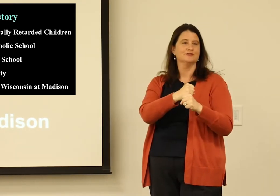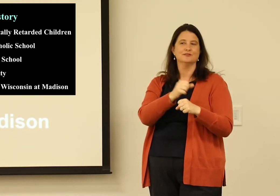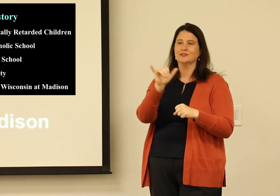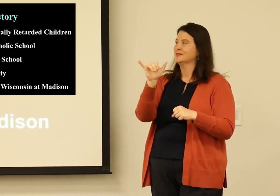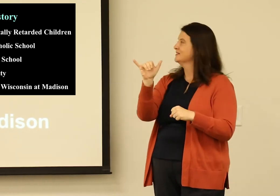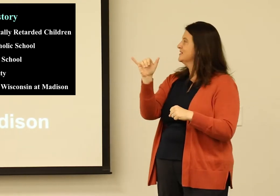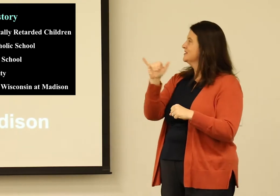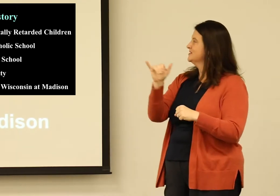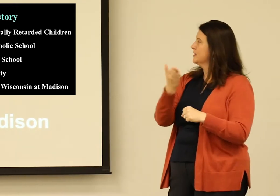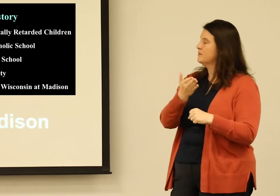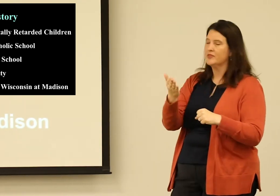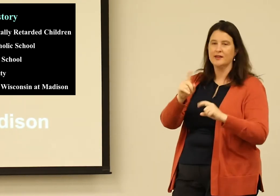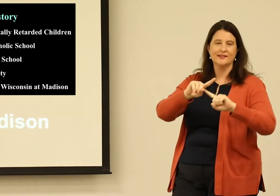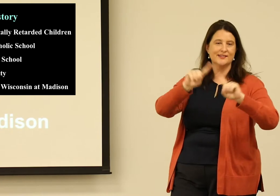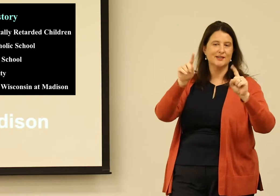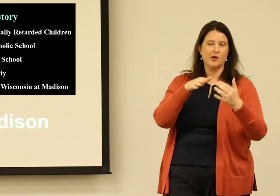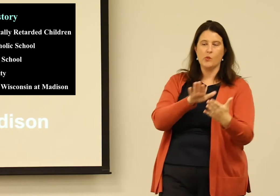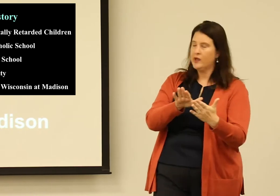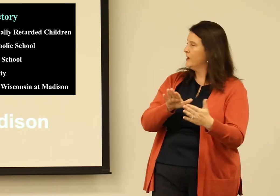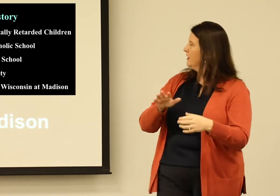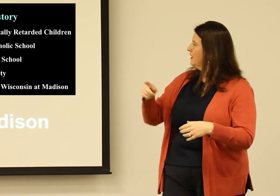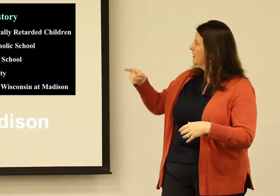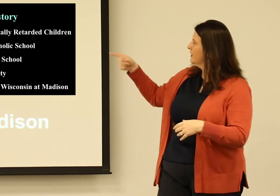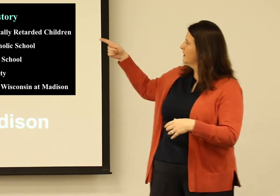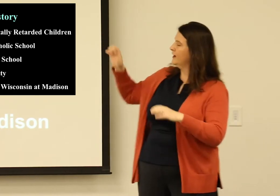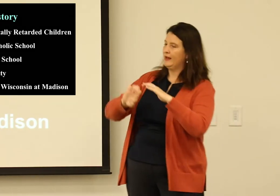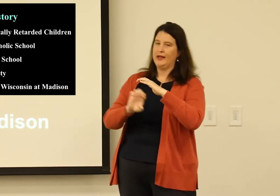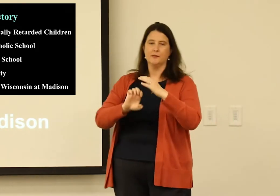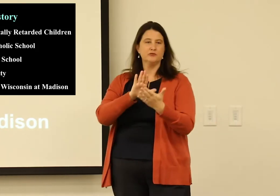for years on end. Doing the same thing